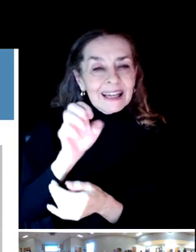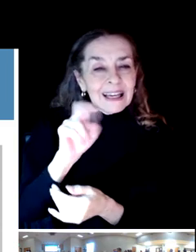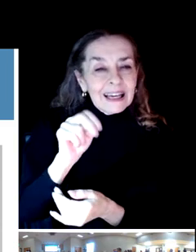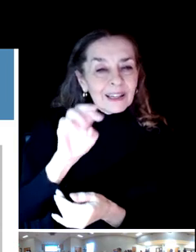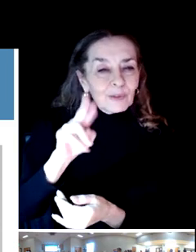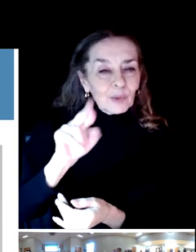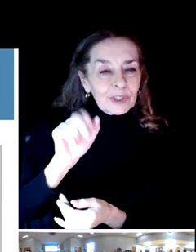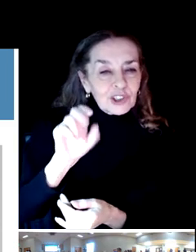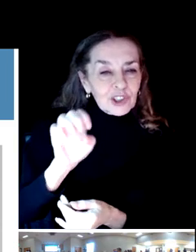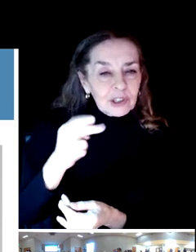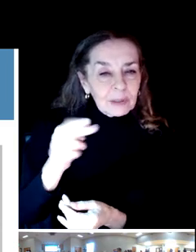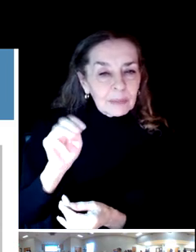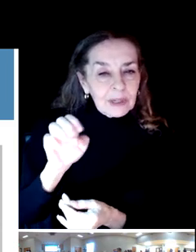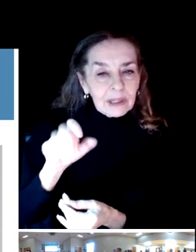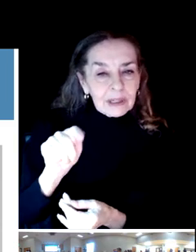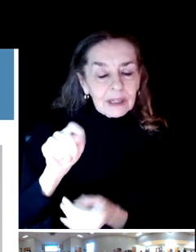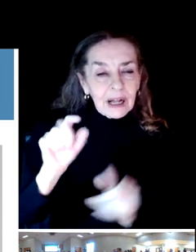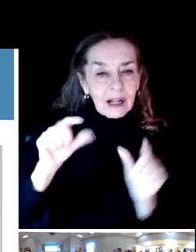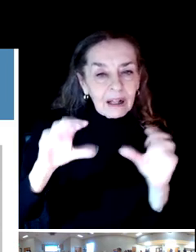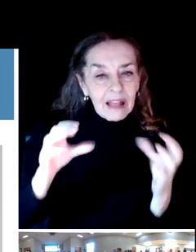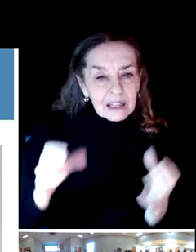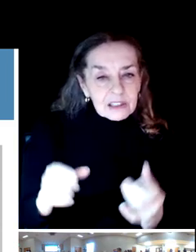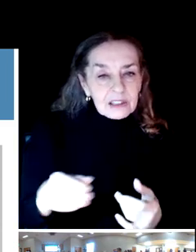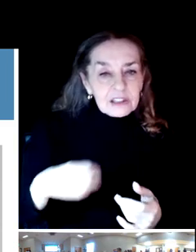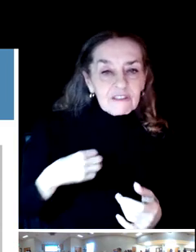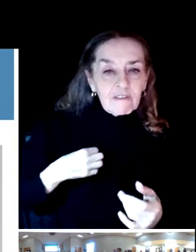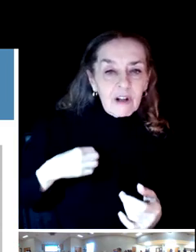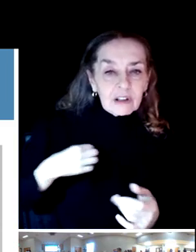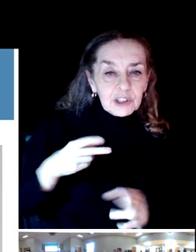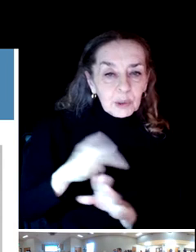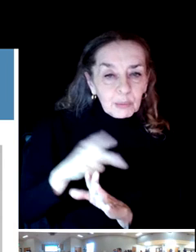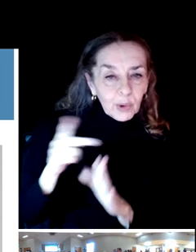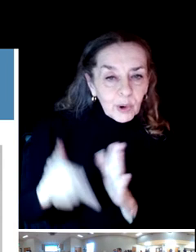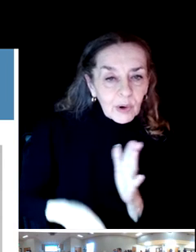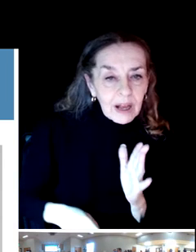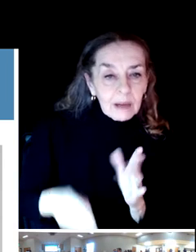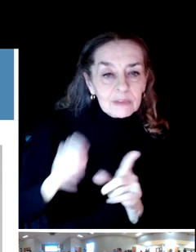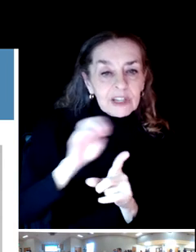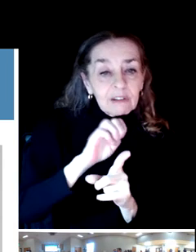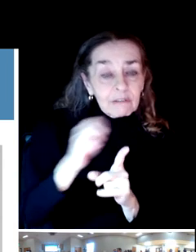And again, family activities, environmental education and outdoor programs.